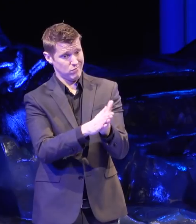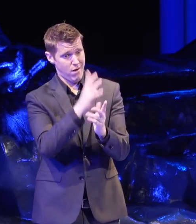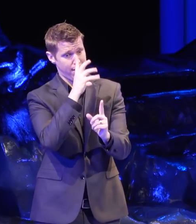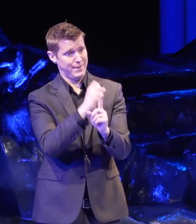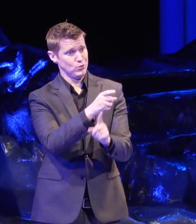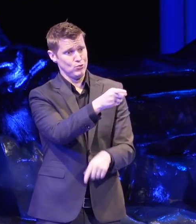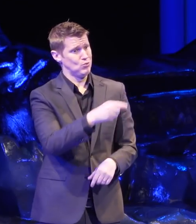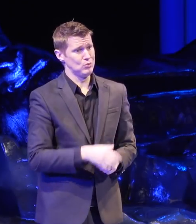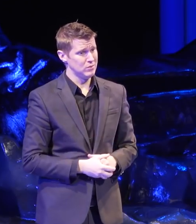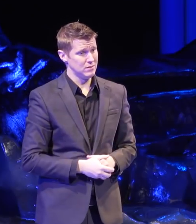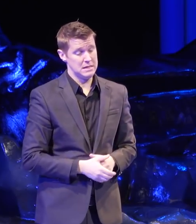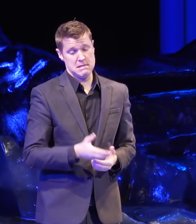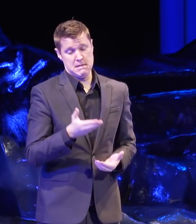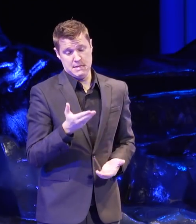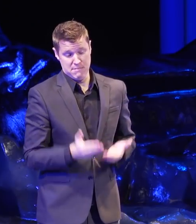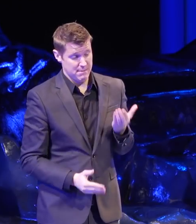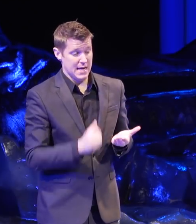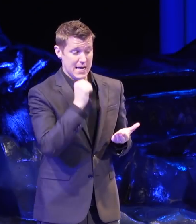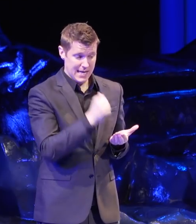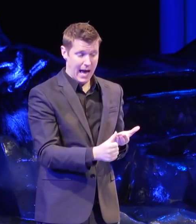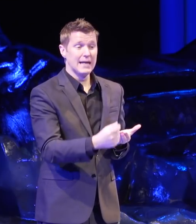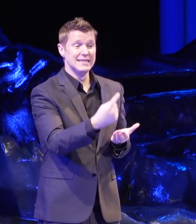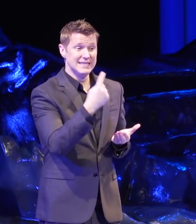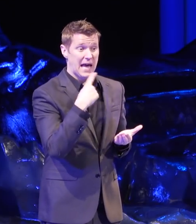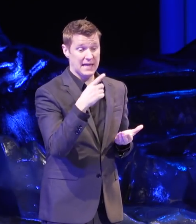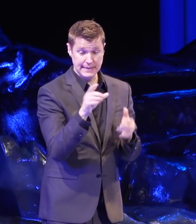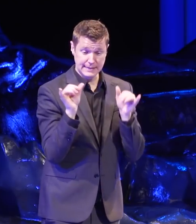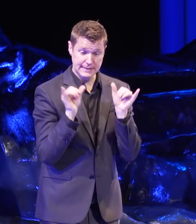It's probably not saying what you've been saying louder.